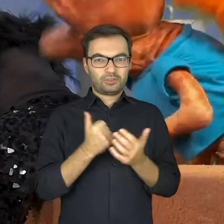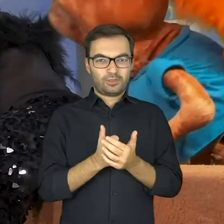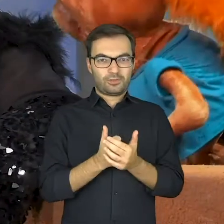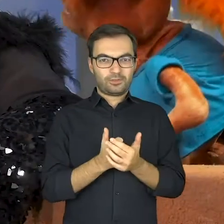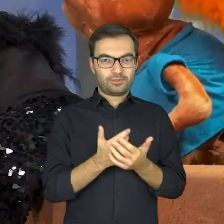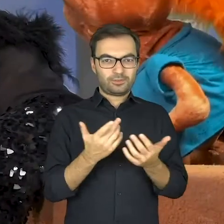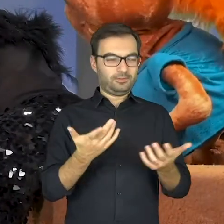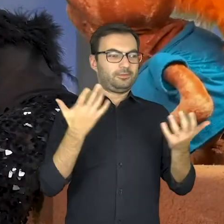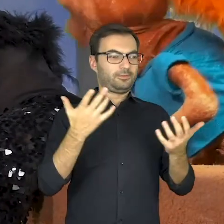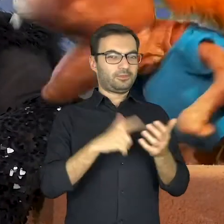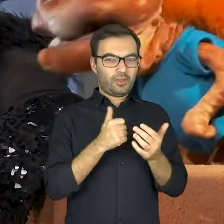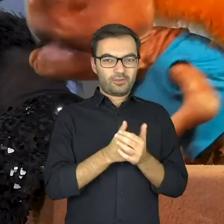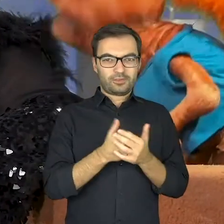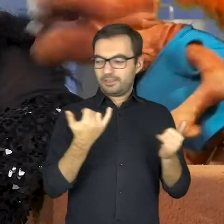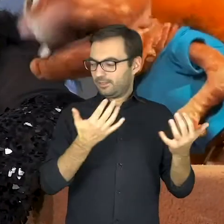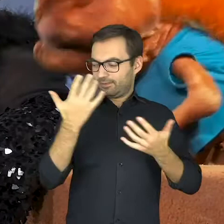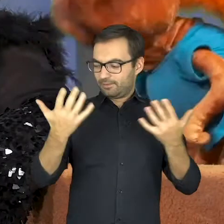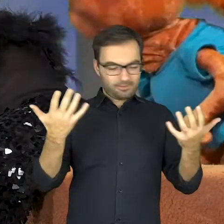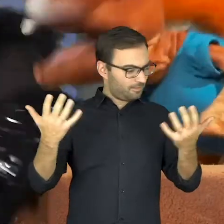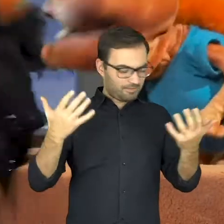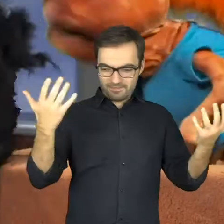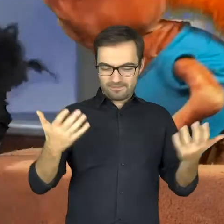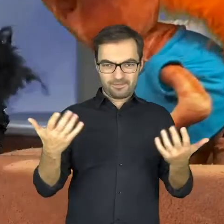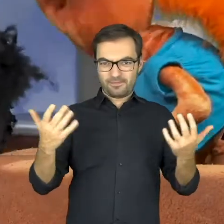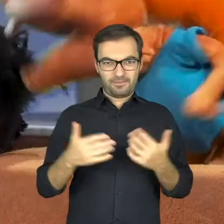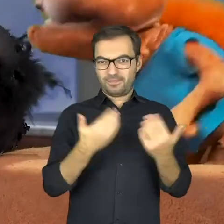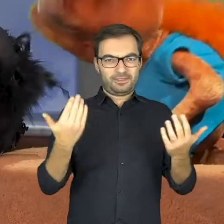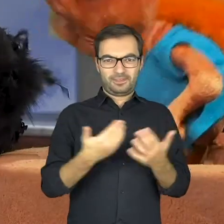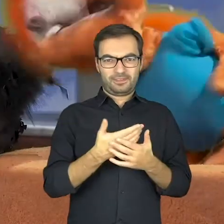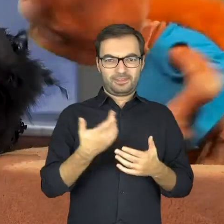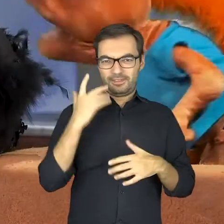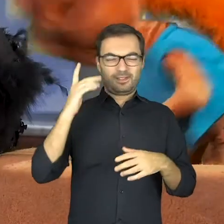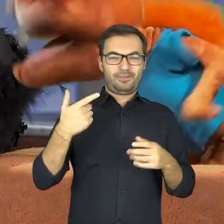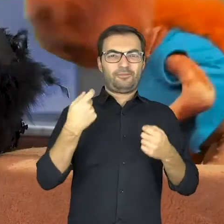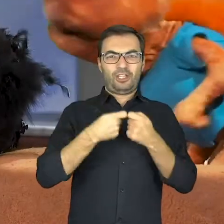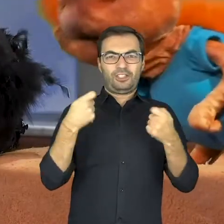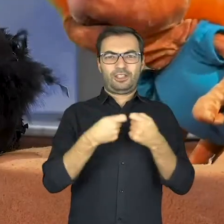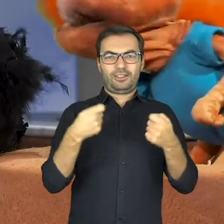Mousey! What a bother! Farewell!